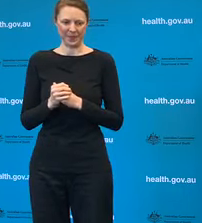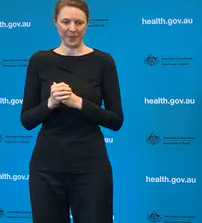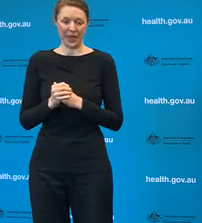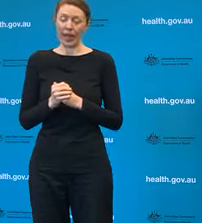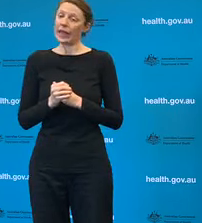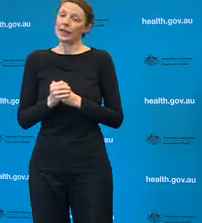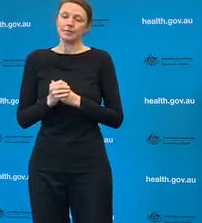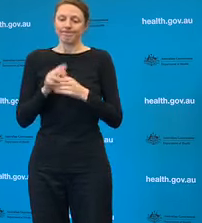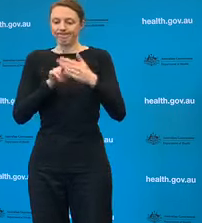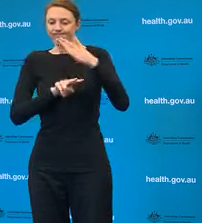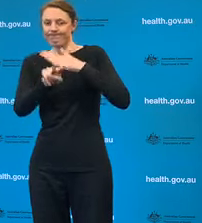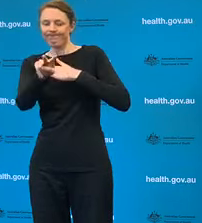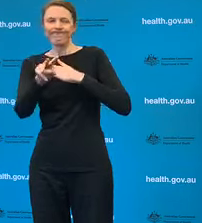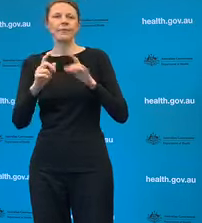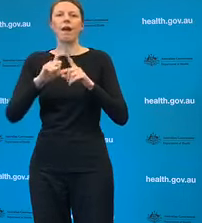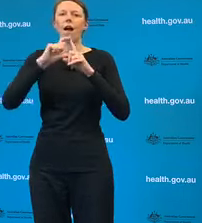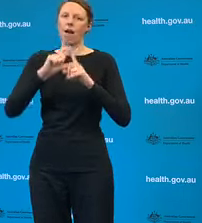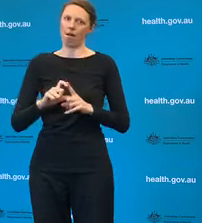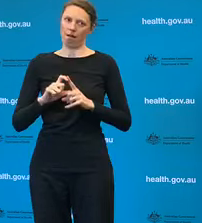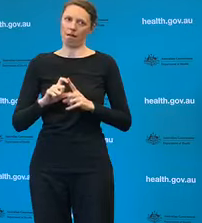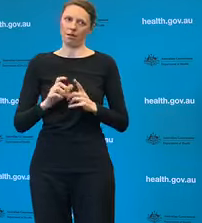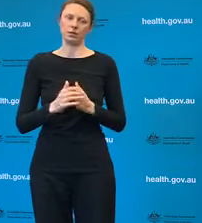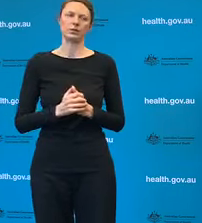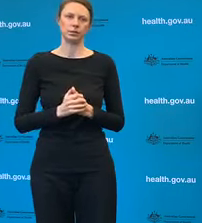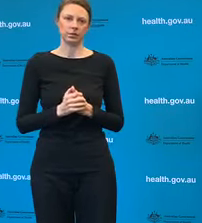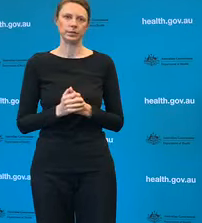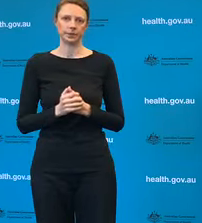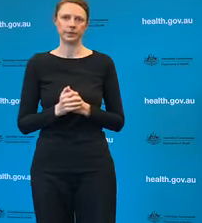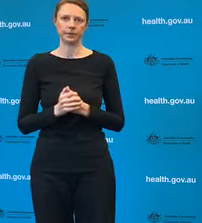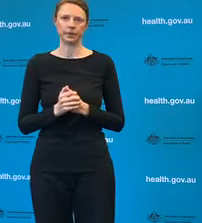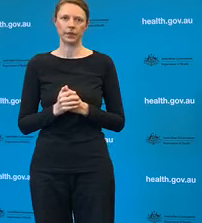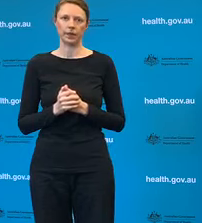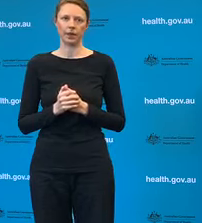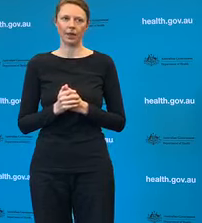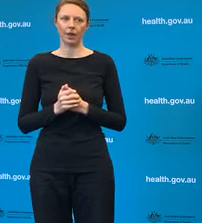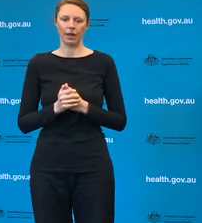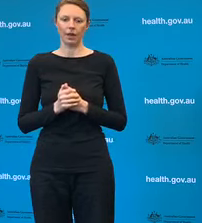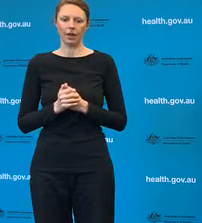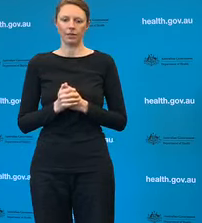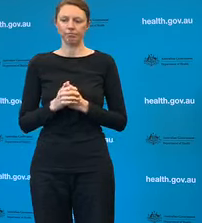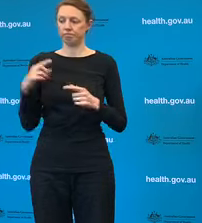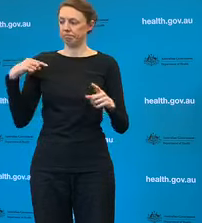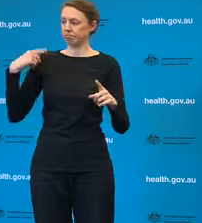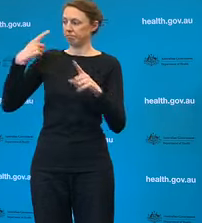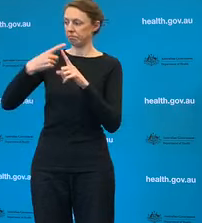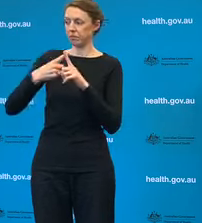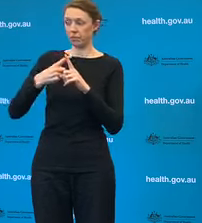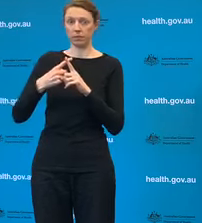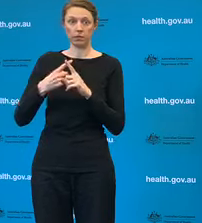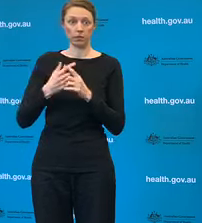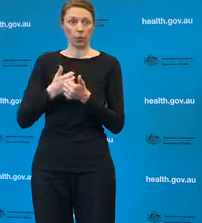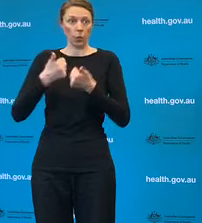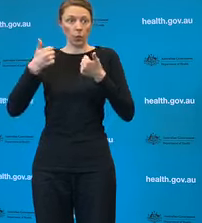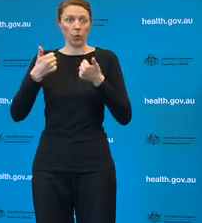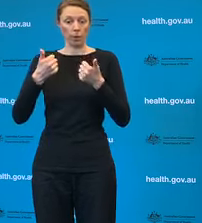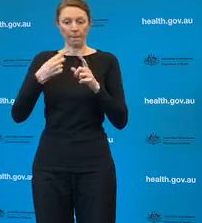be available and we've seen some very positive developments with vaccines going into the phase three